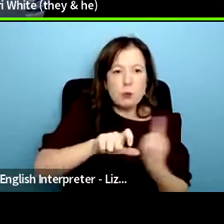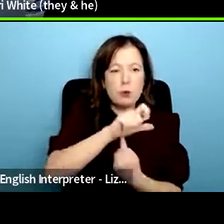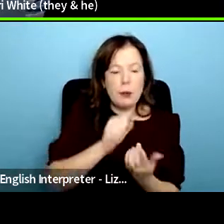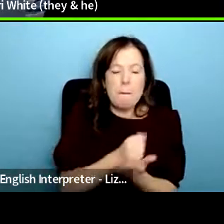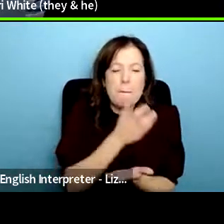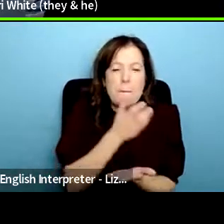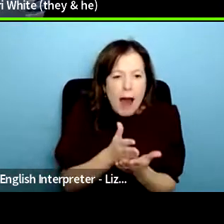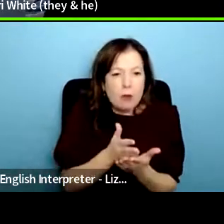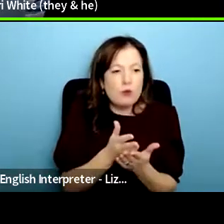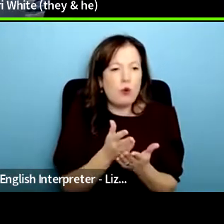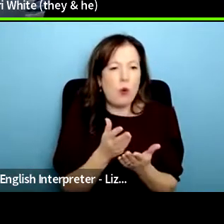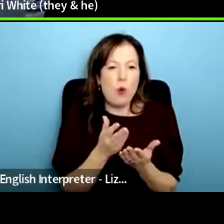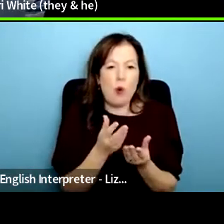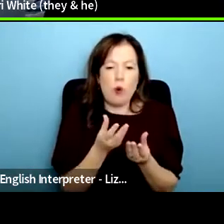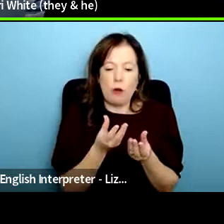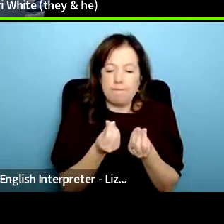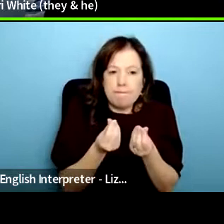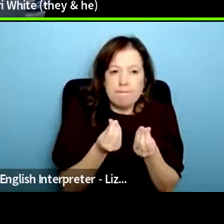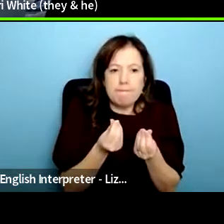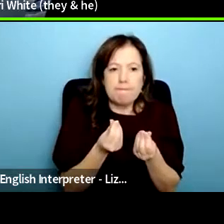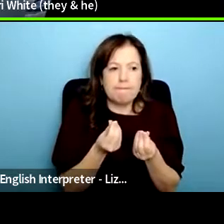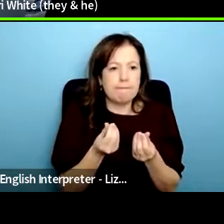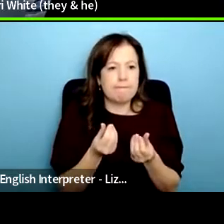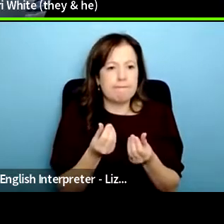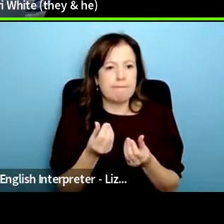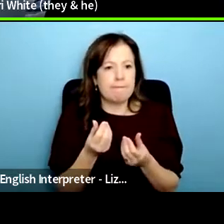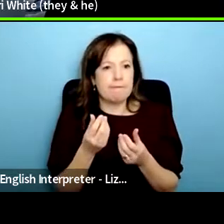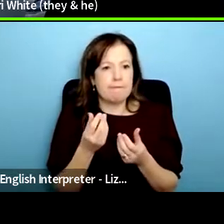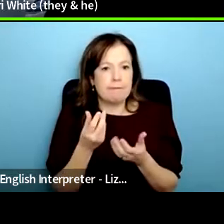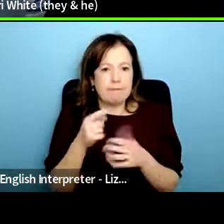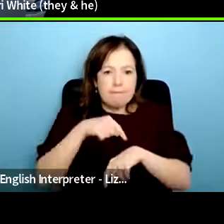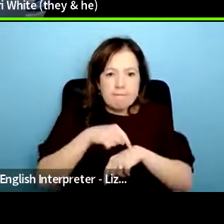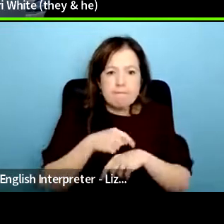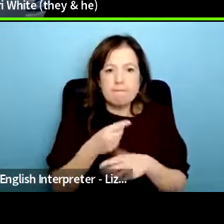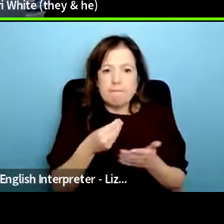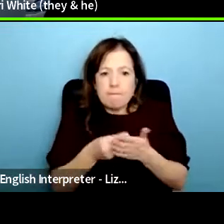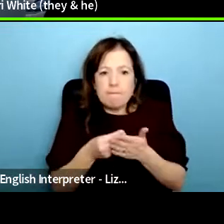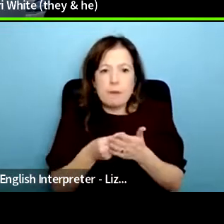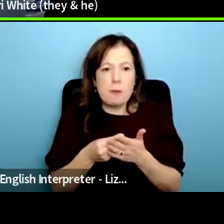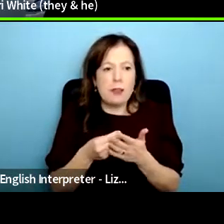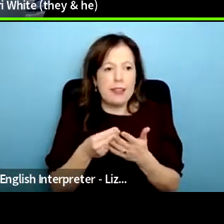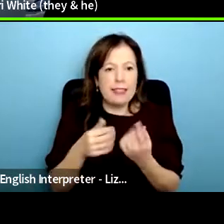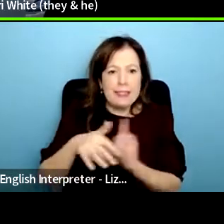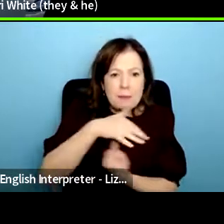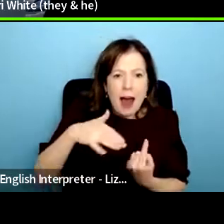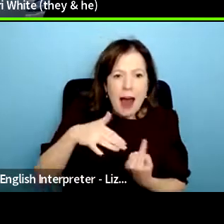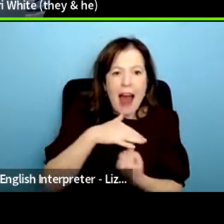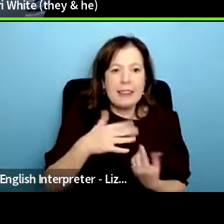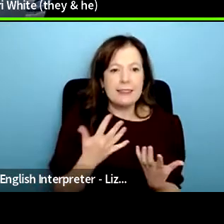also thinking about time space knowledge skills often user-led grassroots groups have an abundance